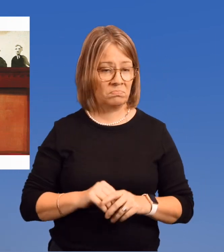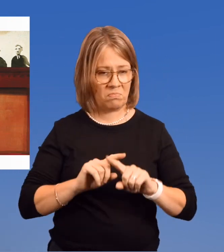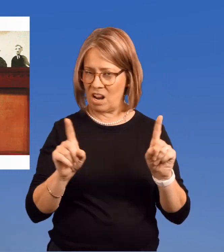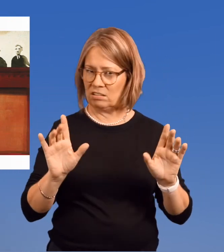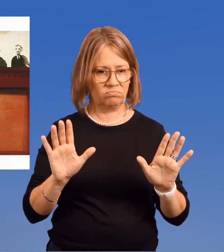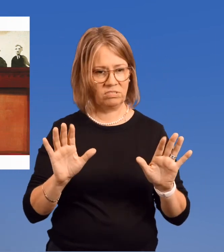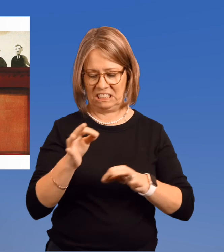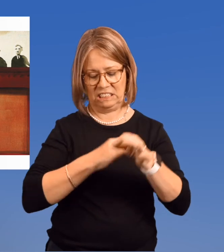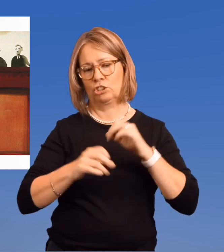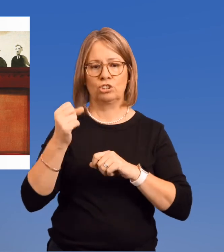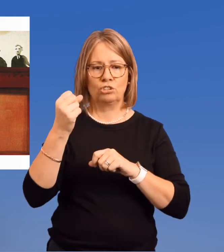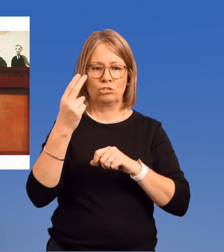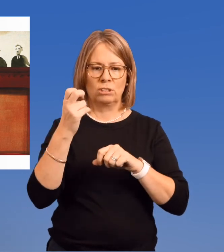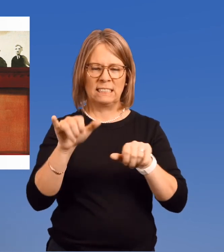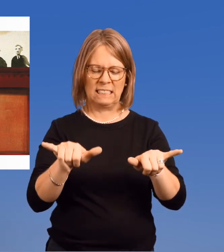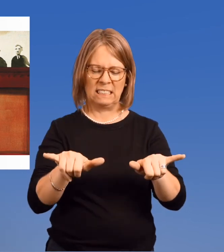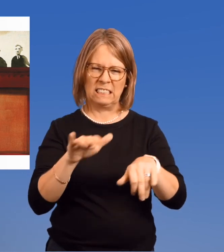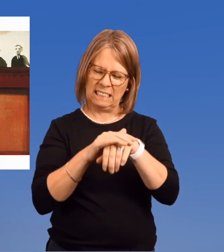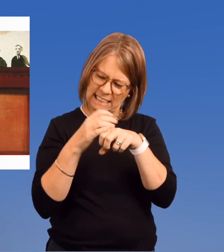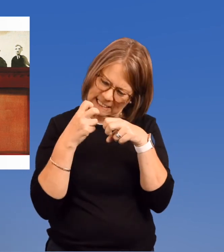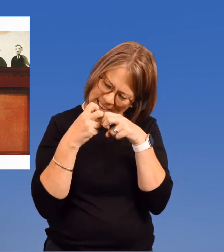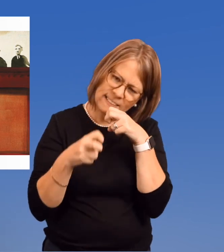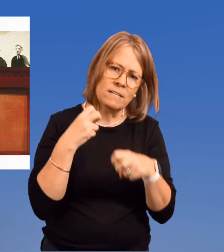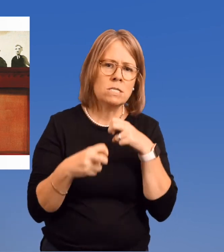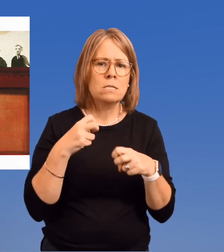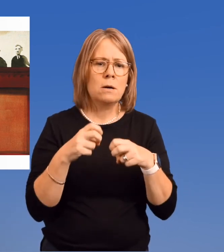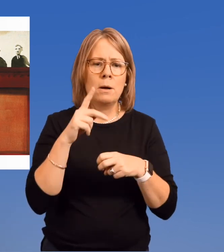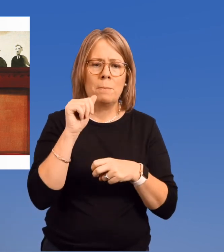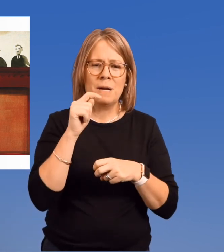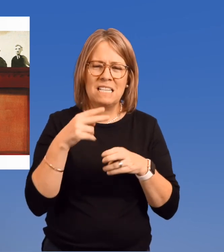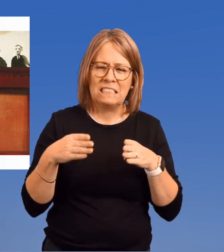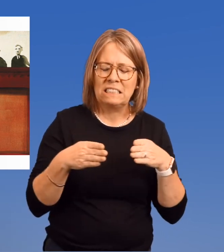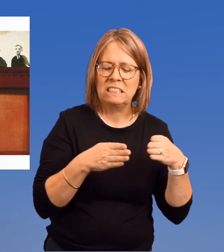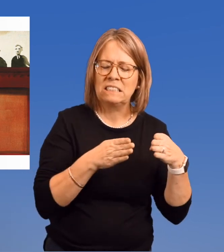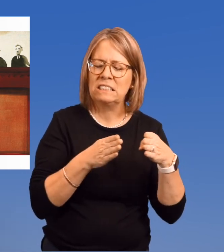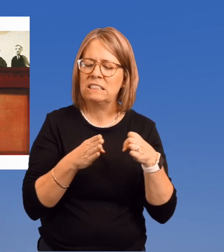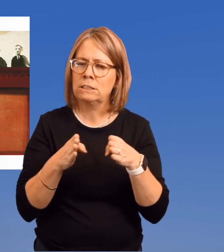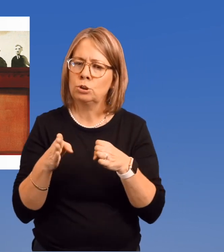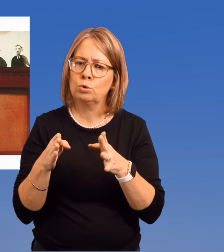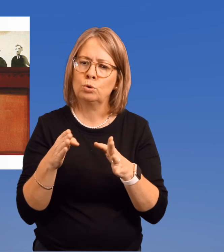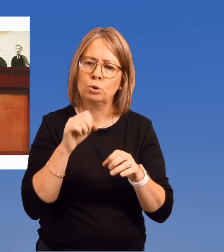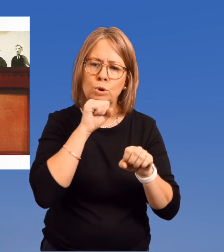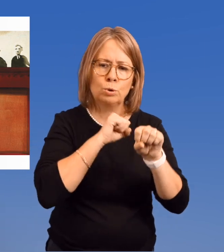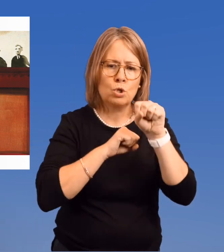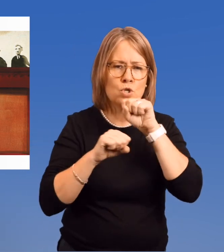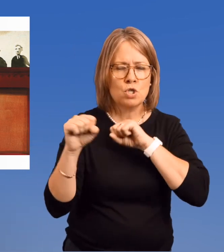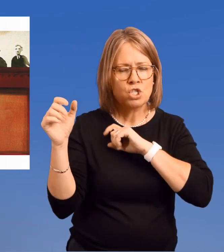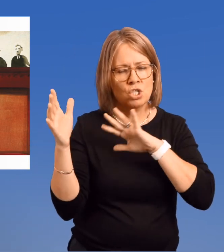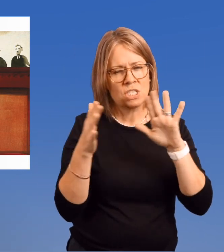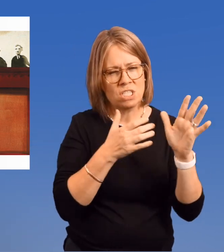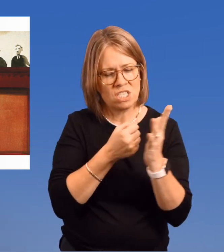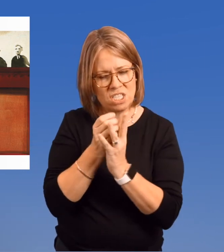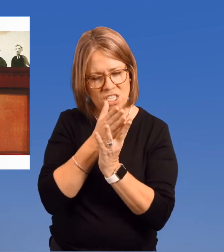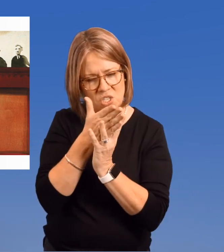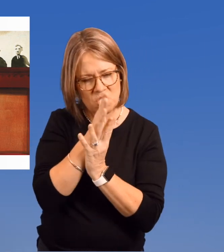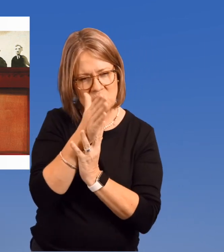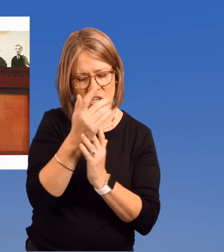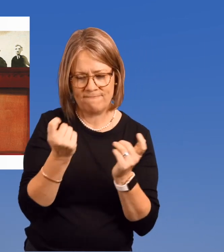Instead, she stayed on the difficult path she chose for herself, removing one obstacle